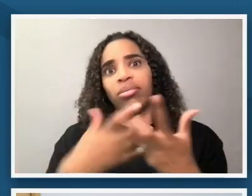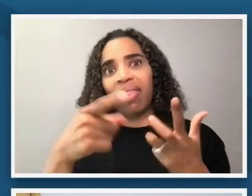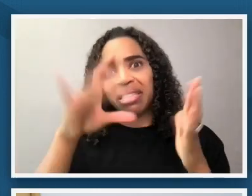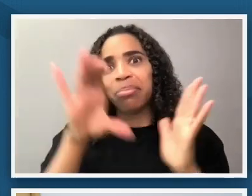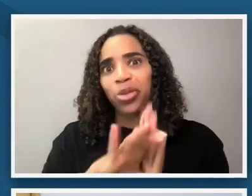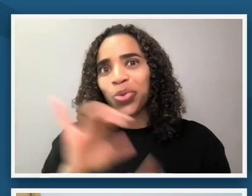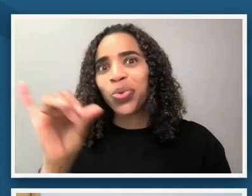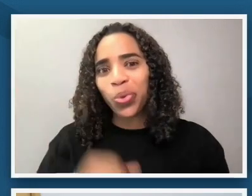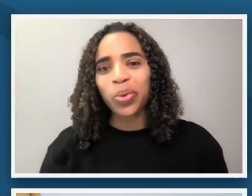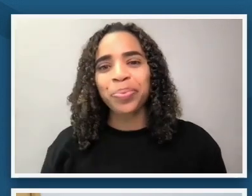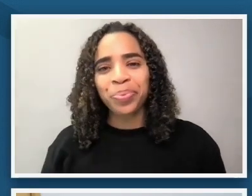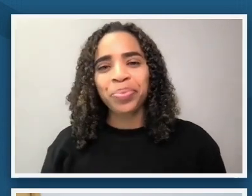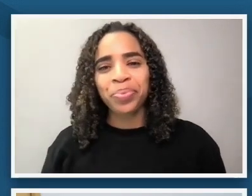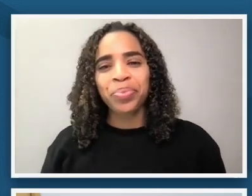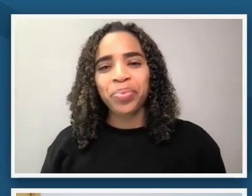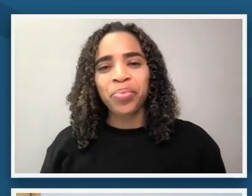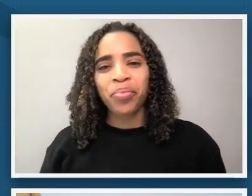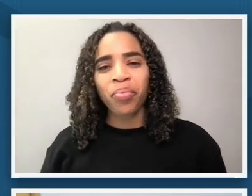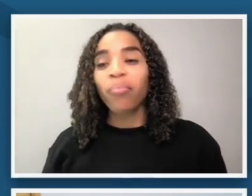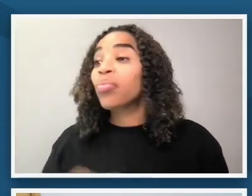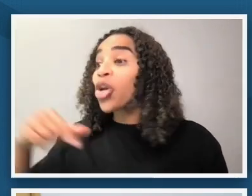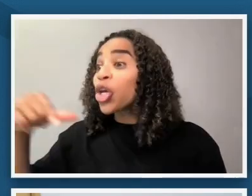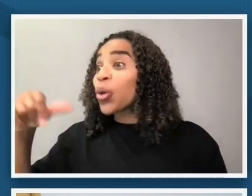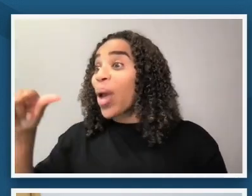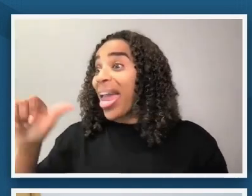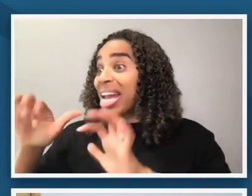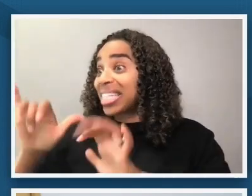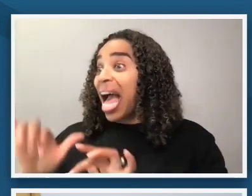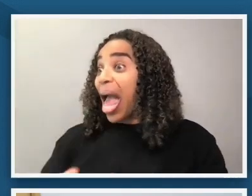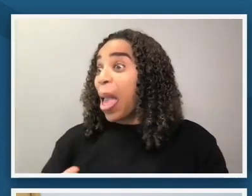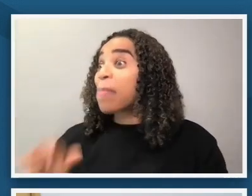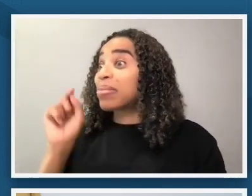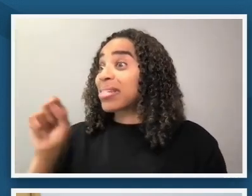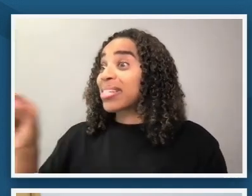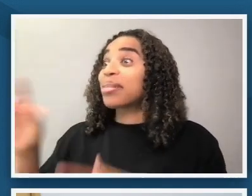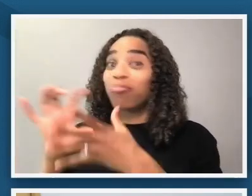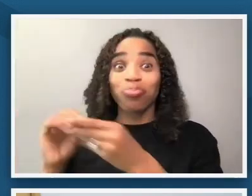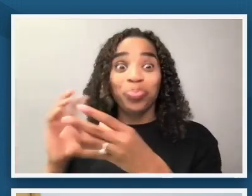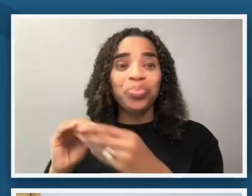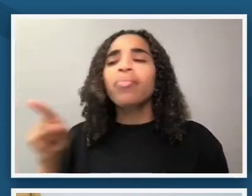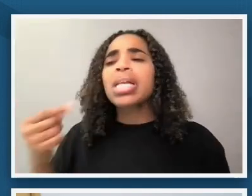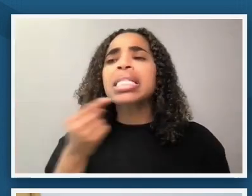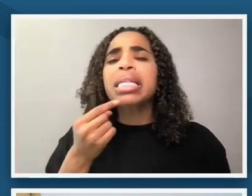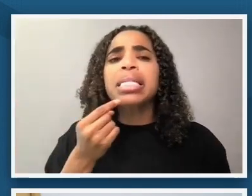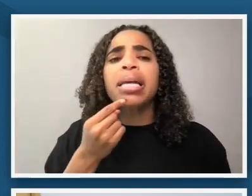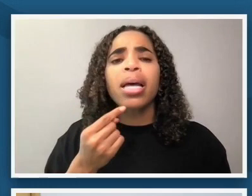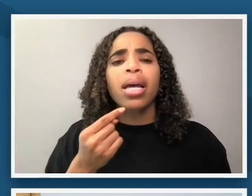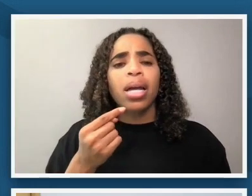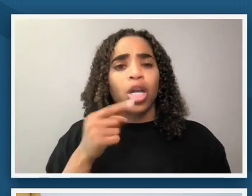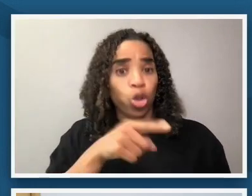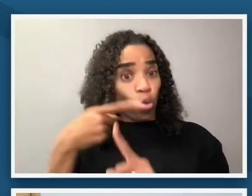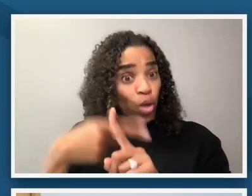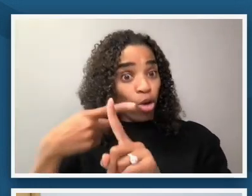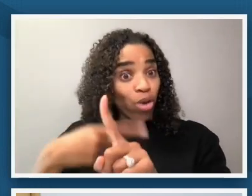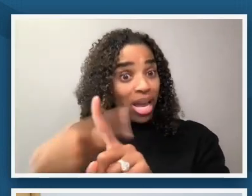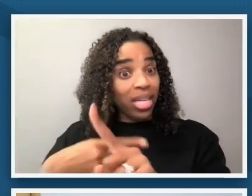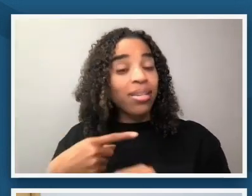see i'm seeing a few others that are coming through from our participants people are wondering do they rent lease